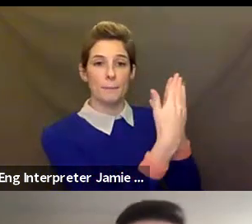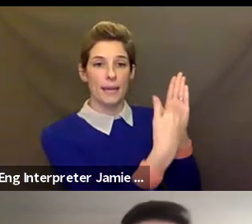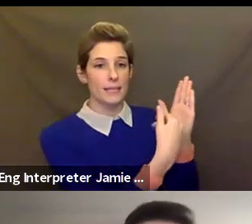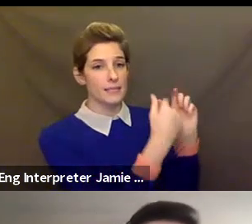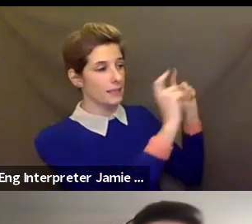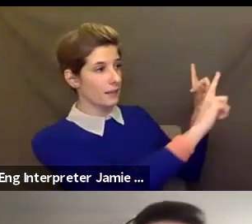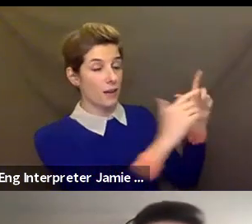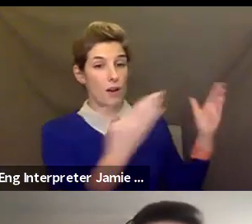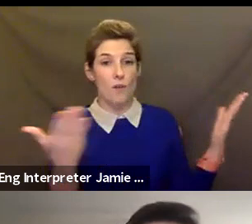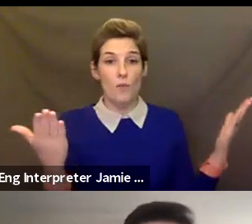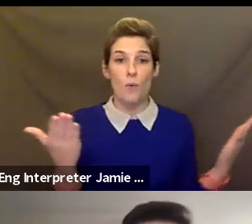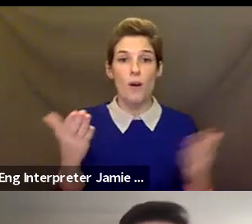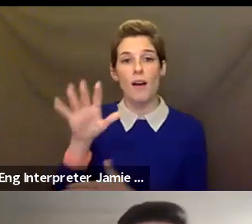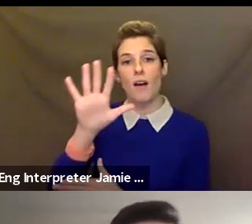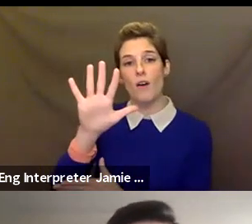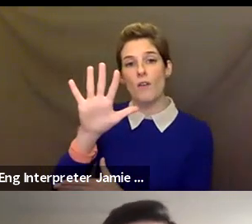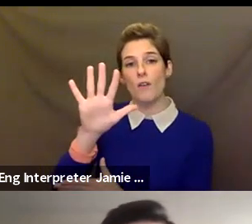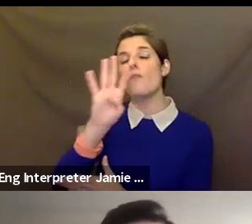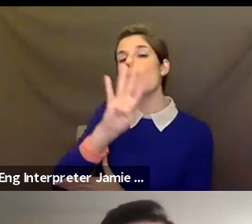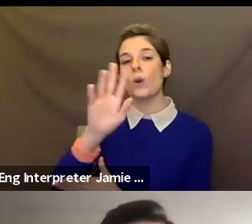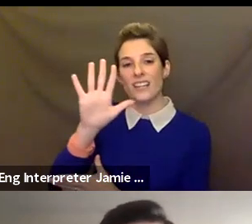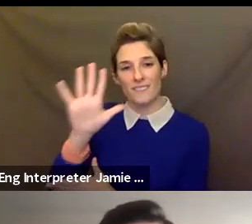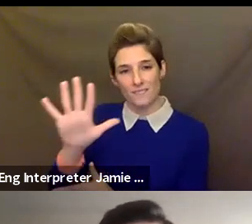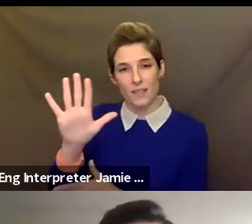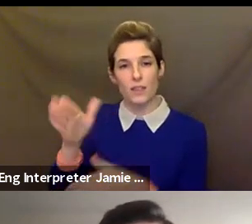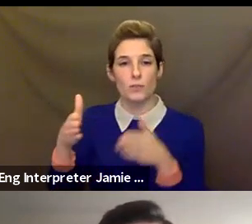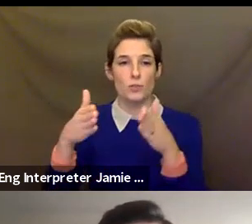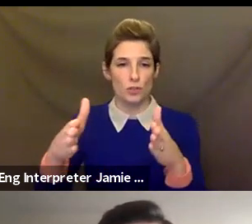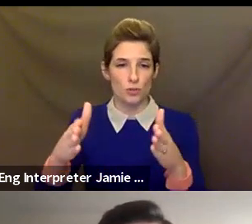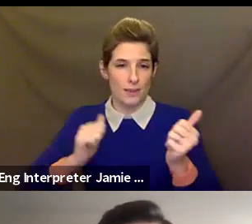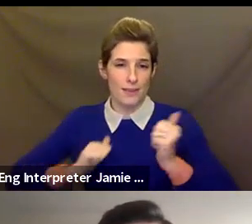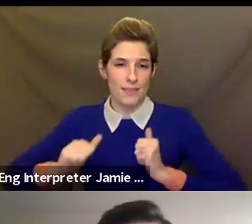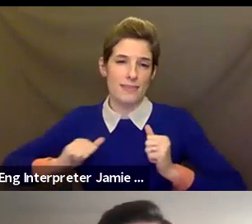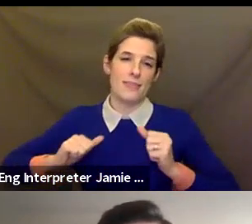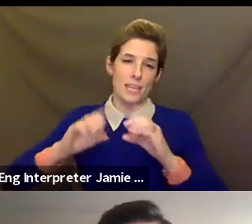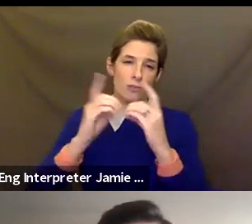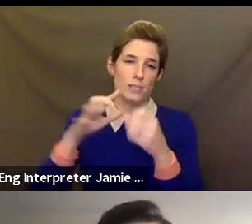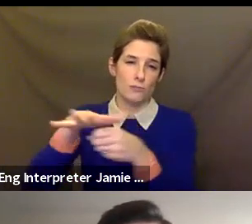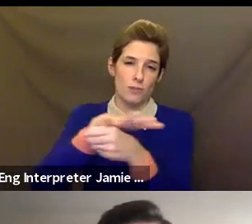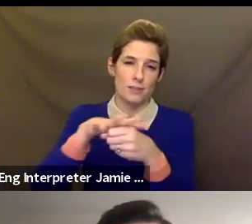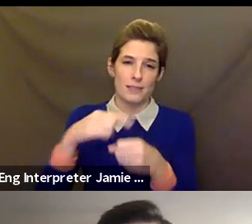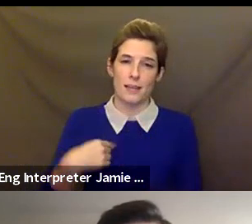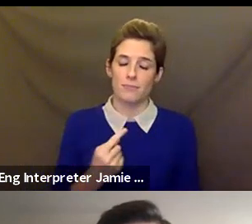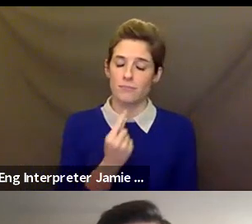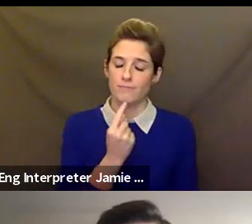Street theater district that I miss so dearly. The education at